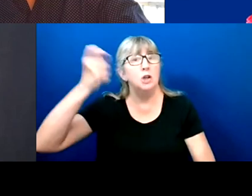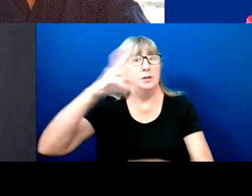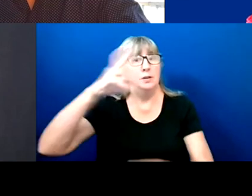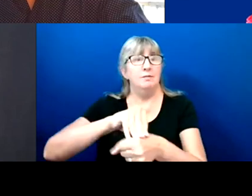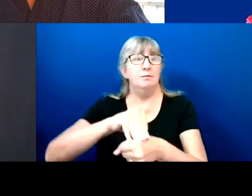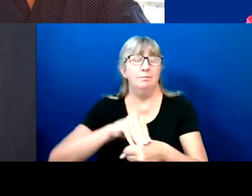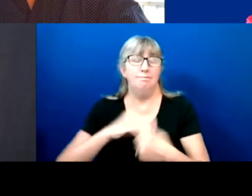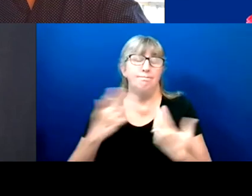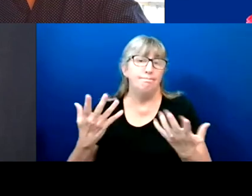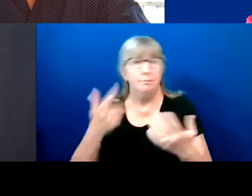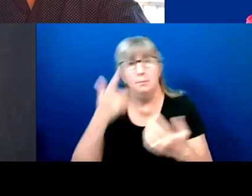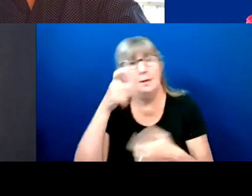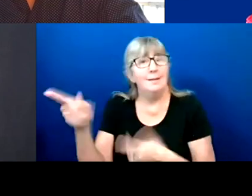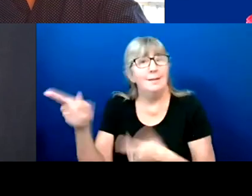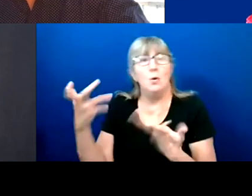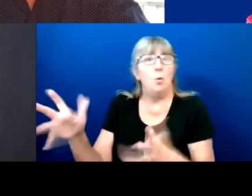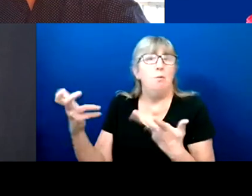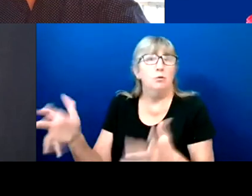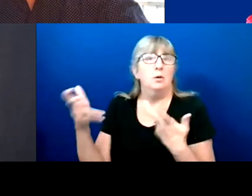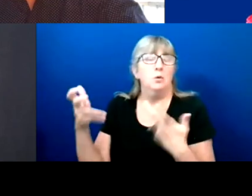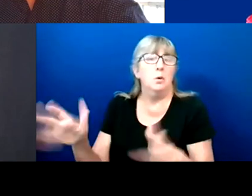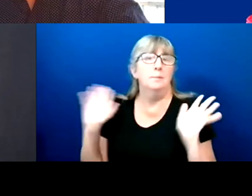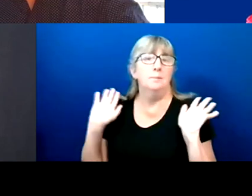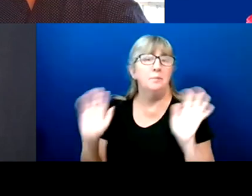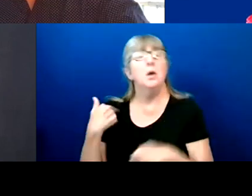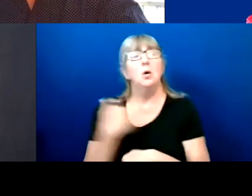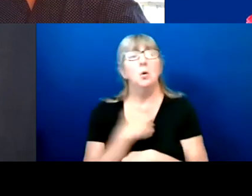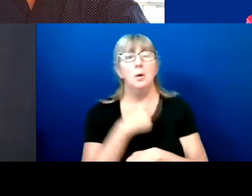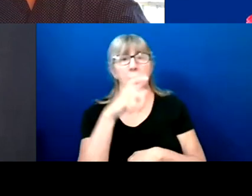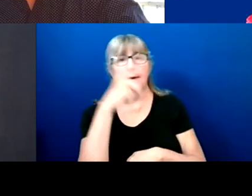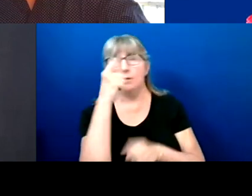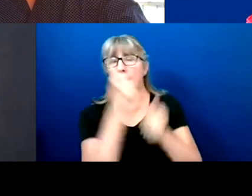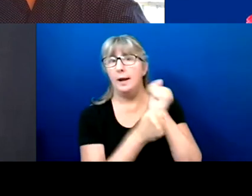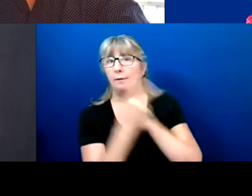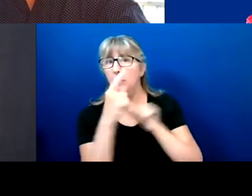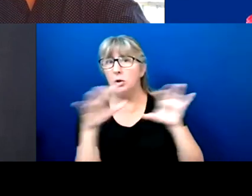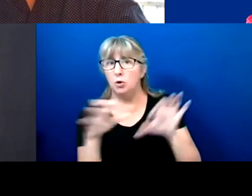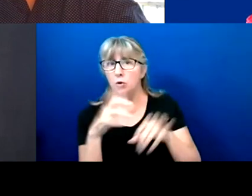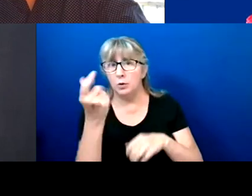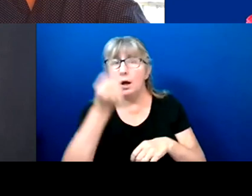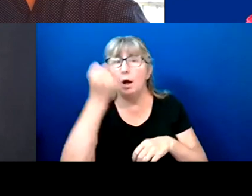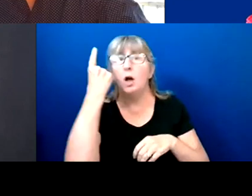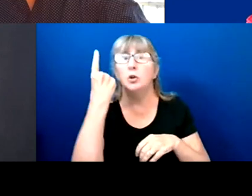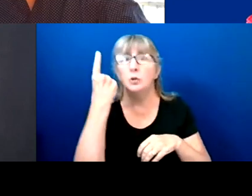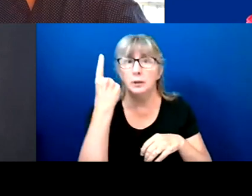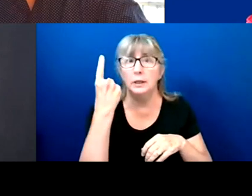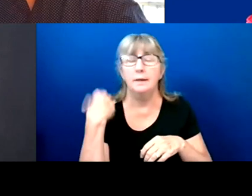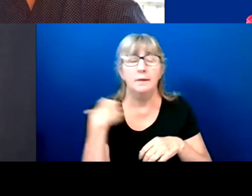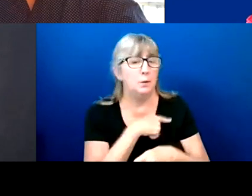they simply don't want to do it. So what we need from everybody is to understand we're in it together.